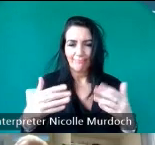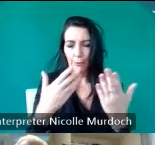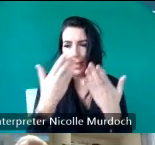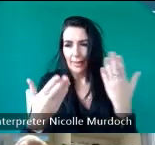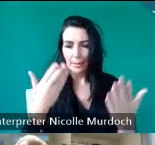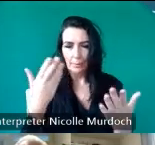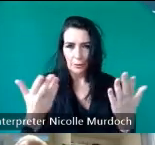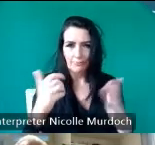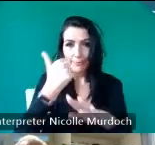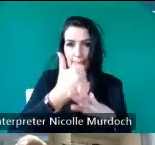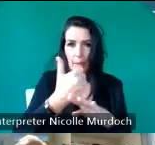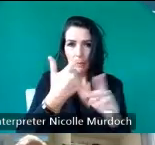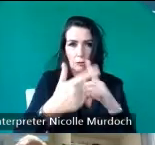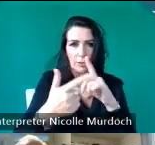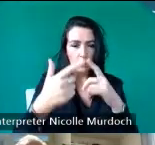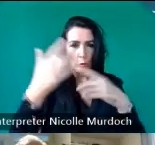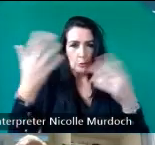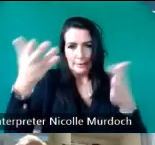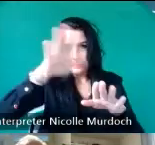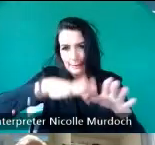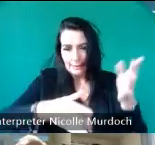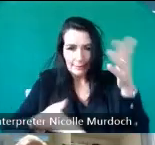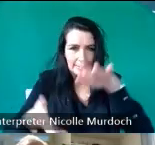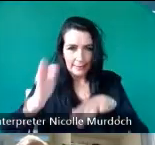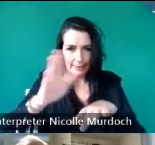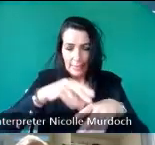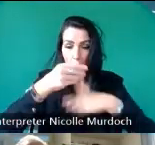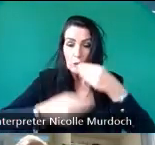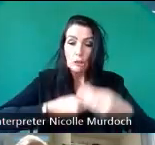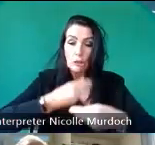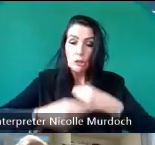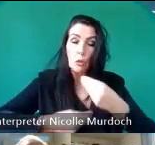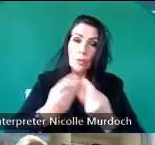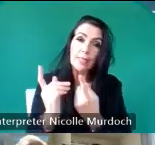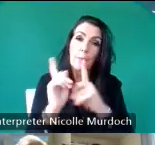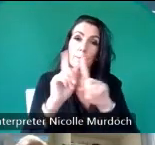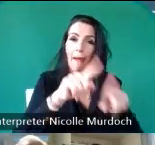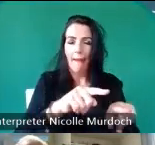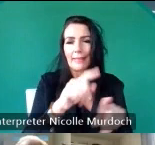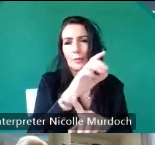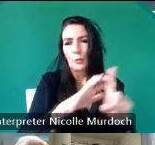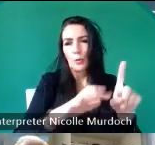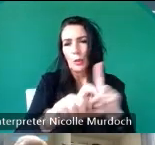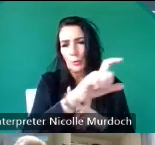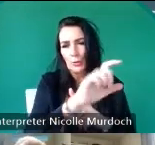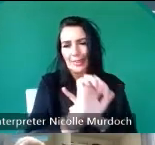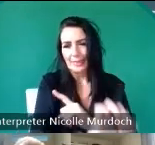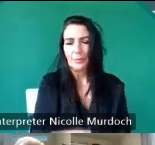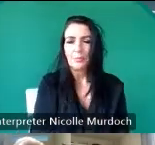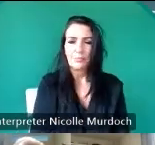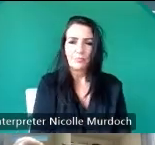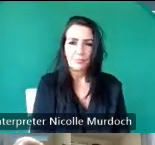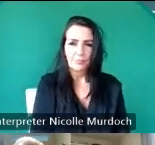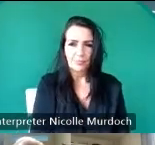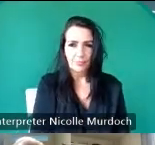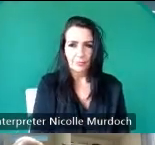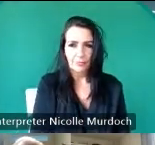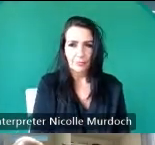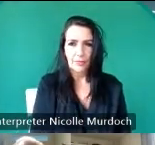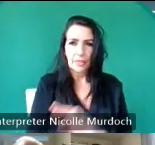sending the stories back to their host communities you might say so trying to return theories home in